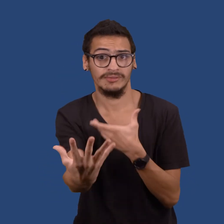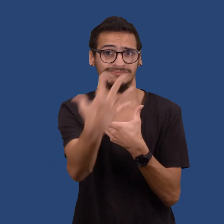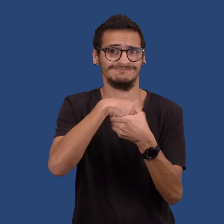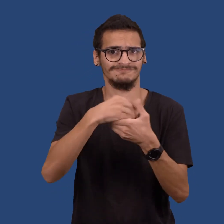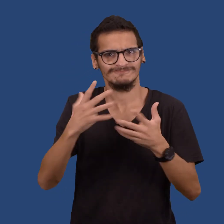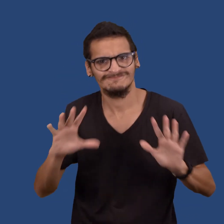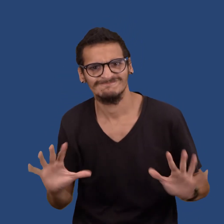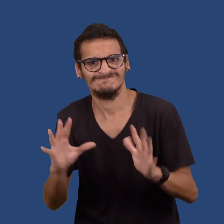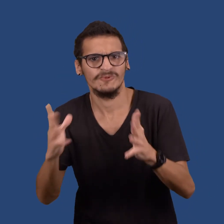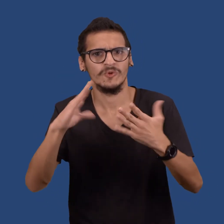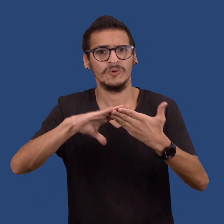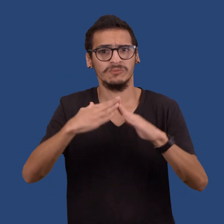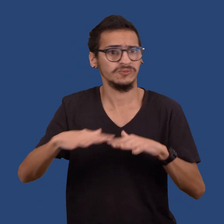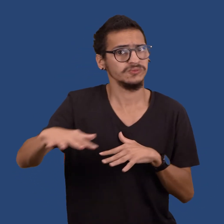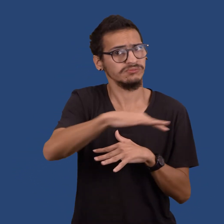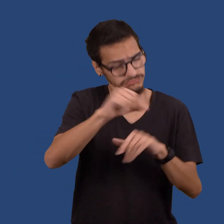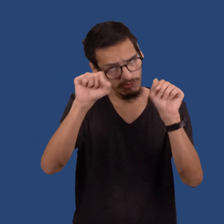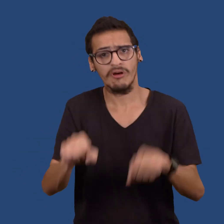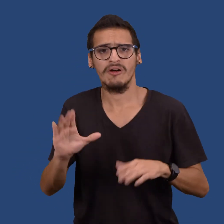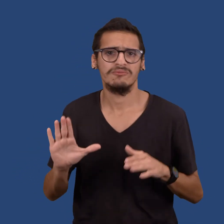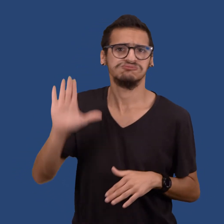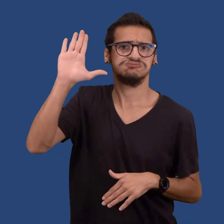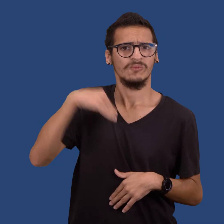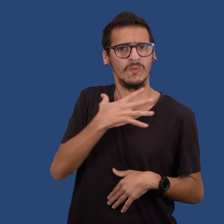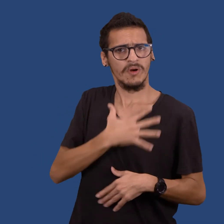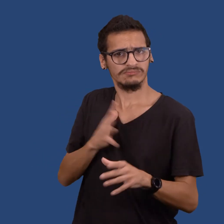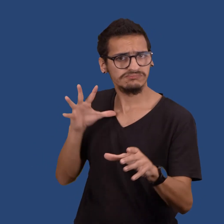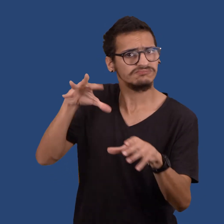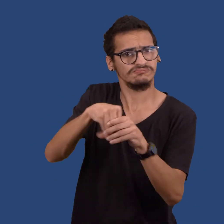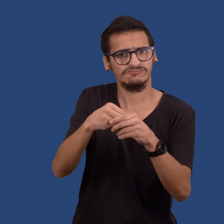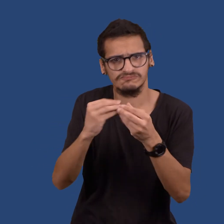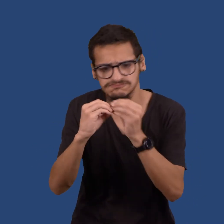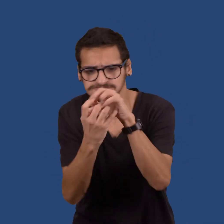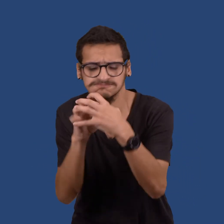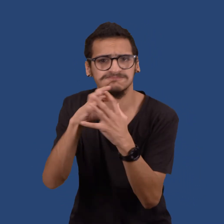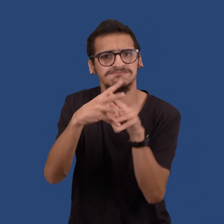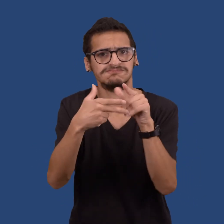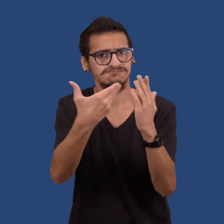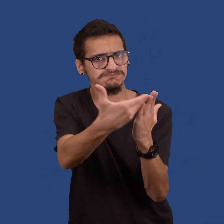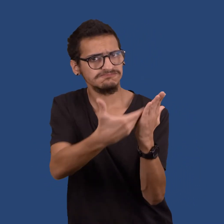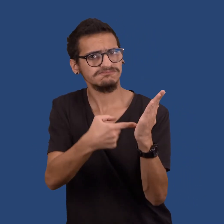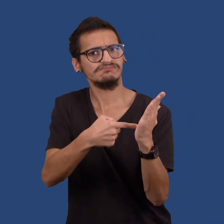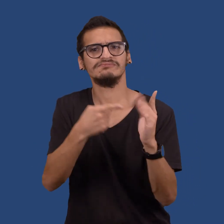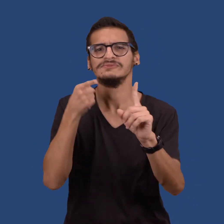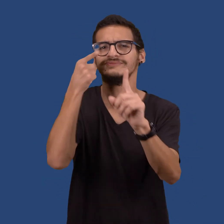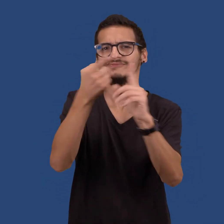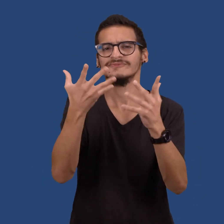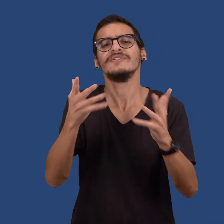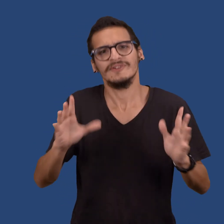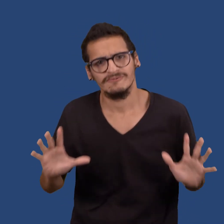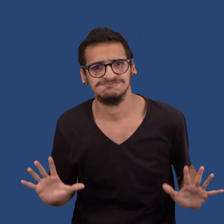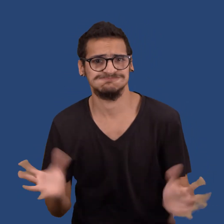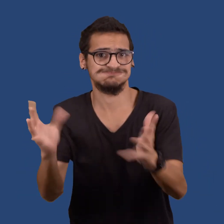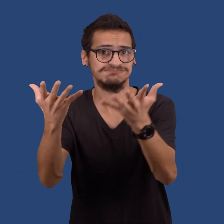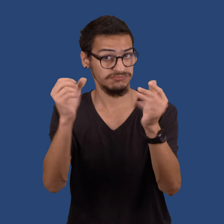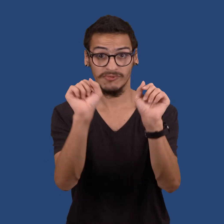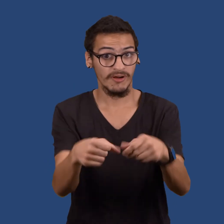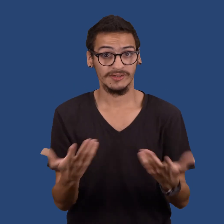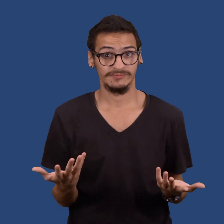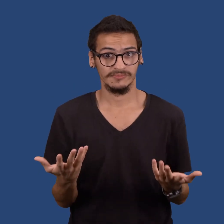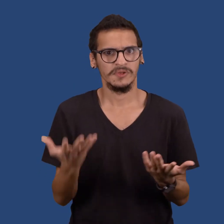to contribute to the co-design process.